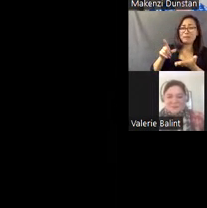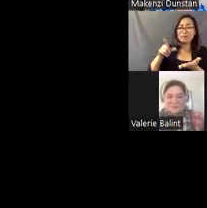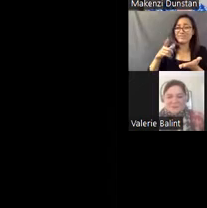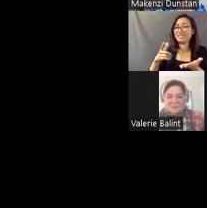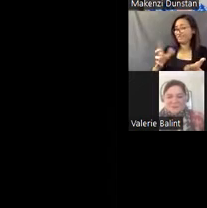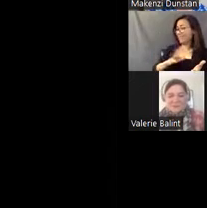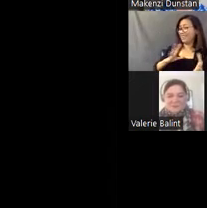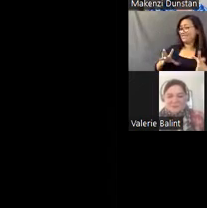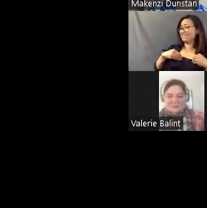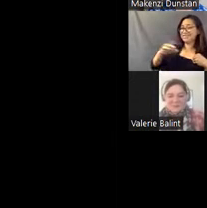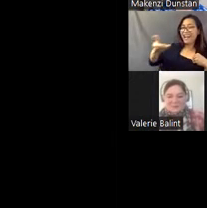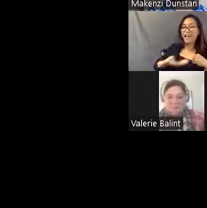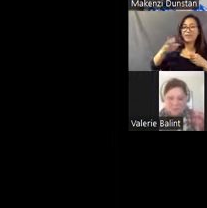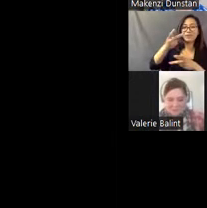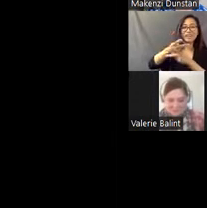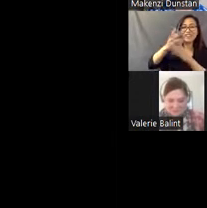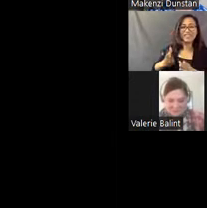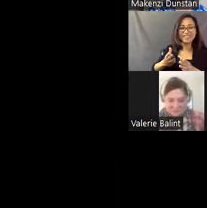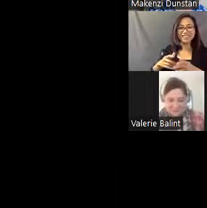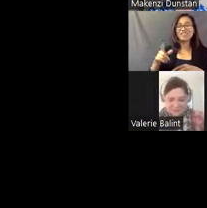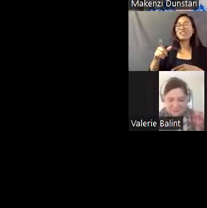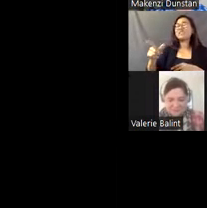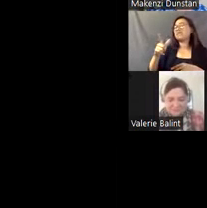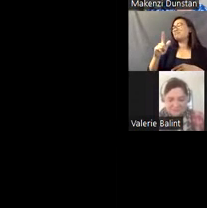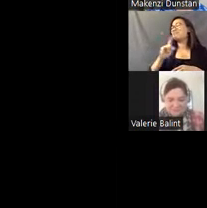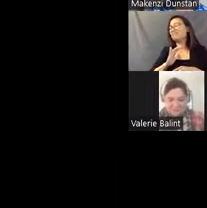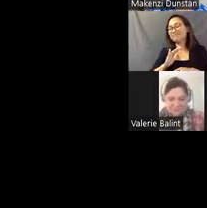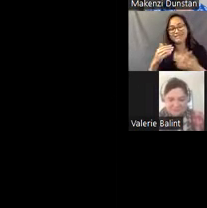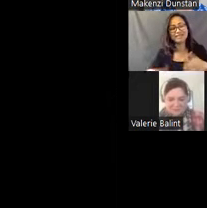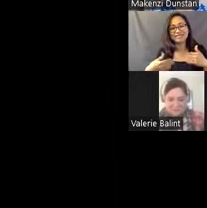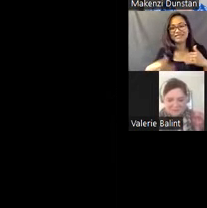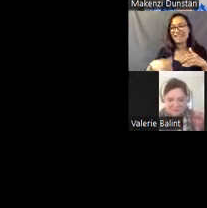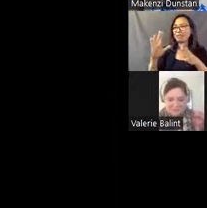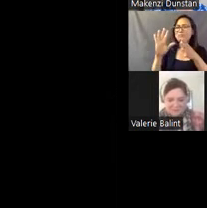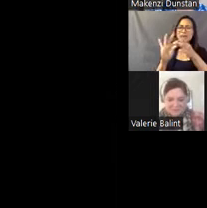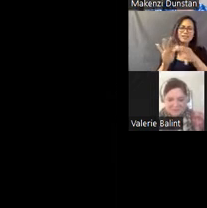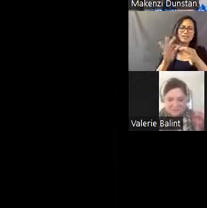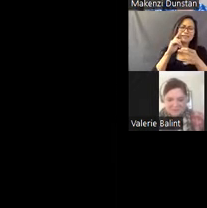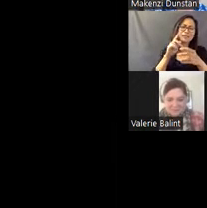But he's just- he's delightful and I get messages from people from all over the country saying